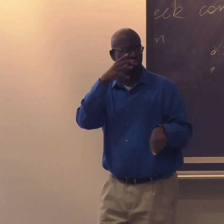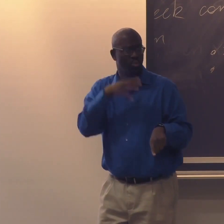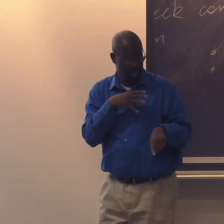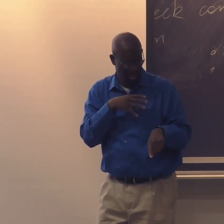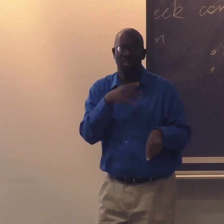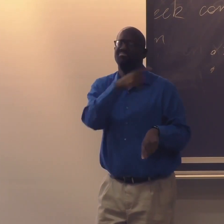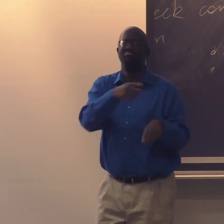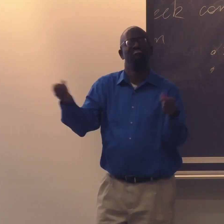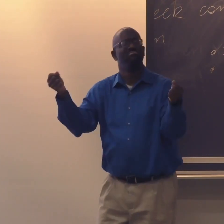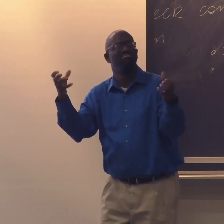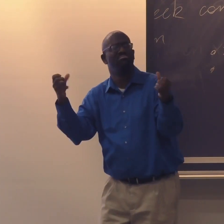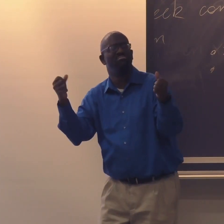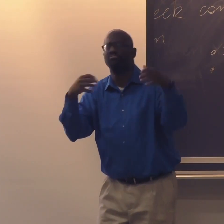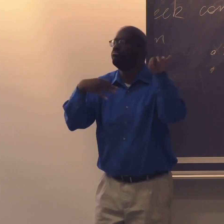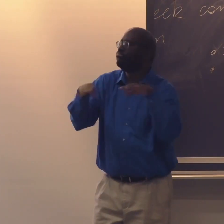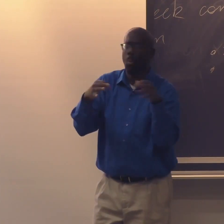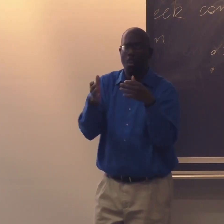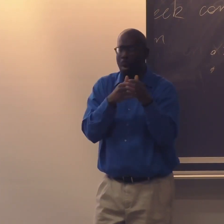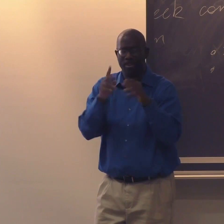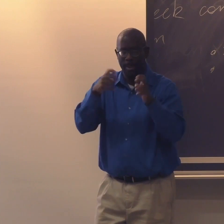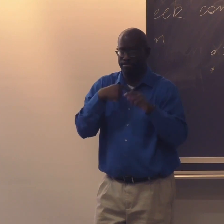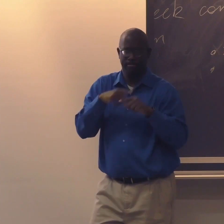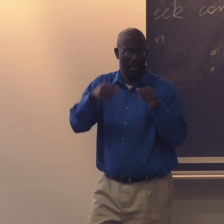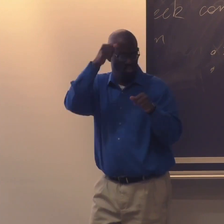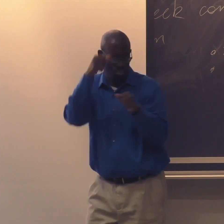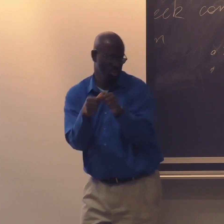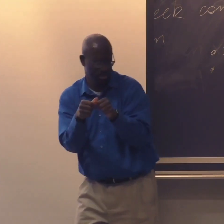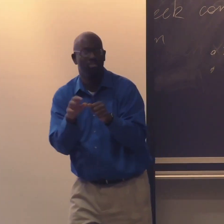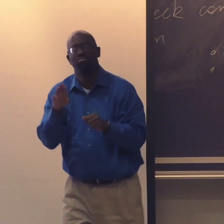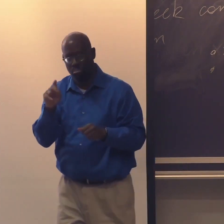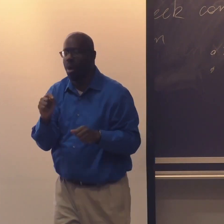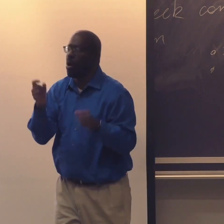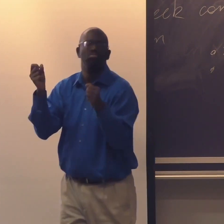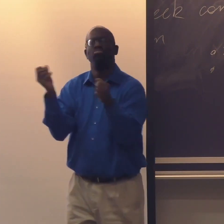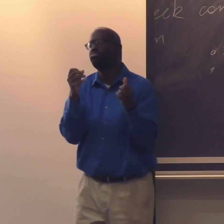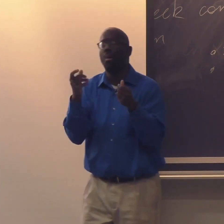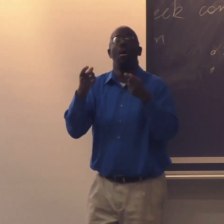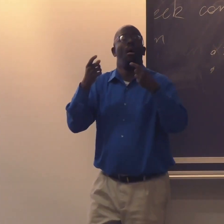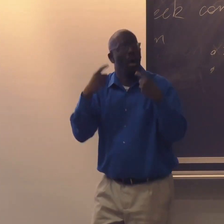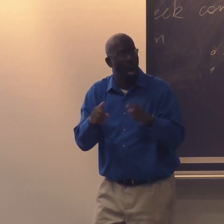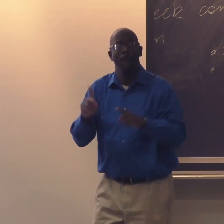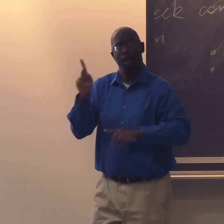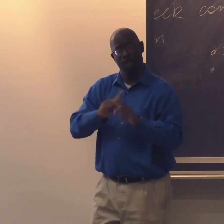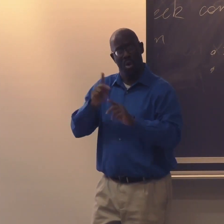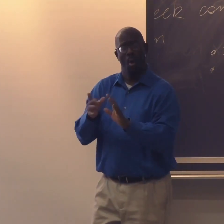So we had a Black woman who was signing. I forget the topic. But she was signing away.